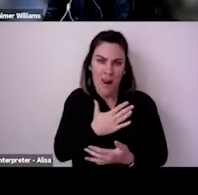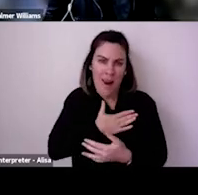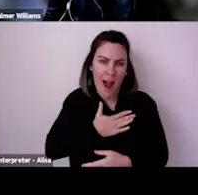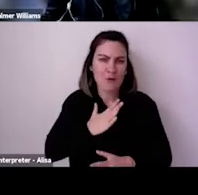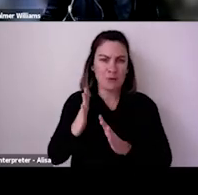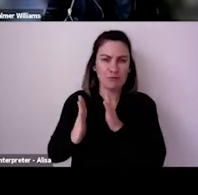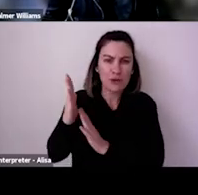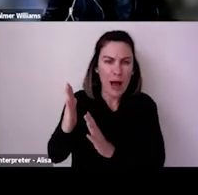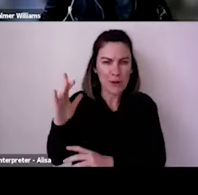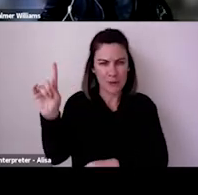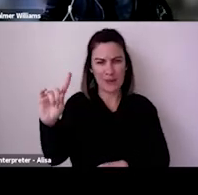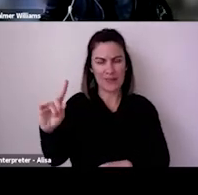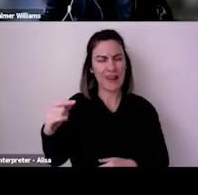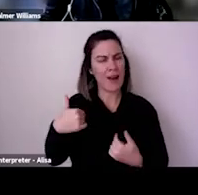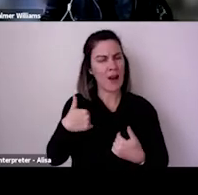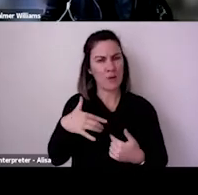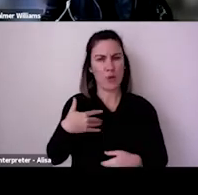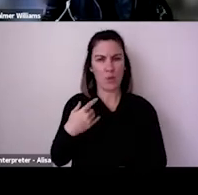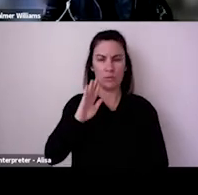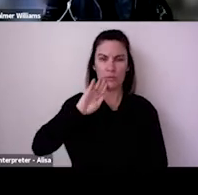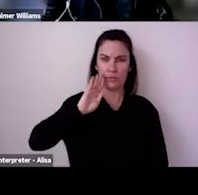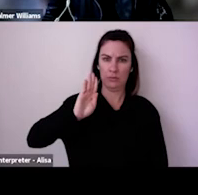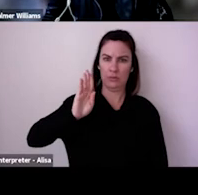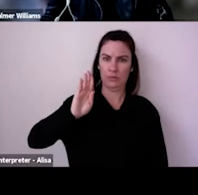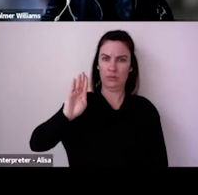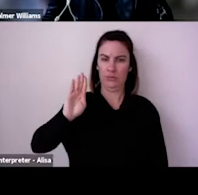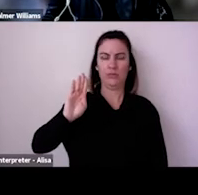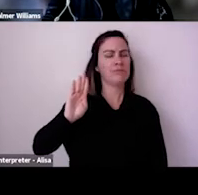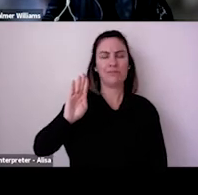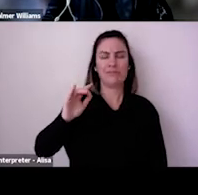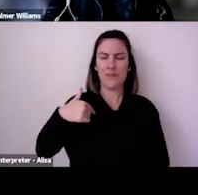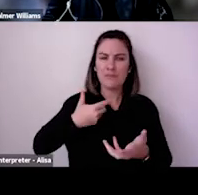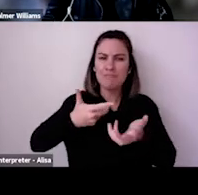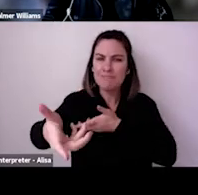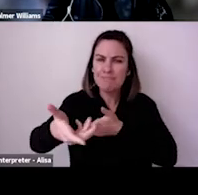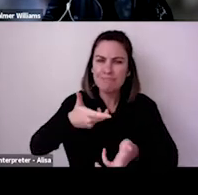two countries and some of the other jurisdictions that you're involved with at the moment? Thank you, Tandi, and greetings, friends and colleagues in Australia.